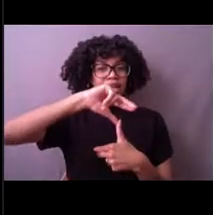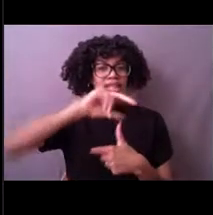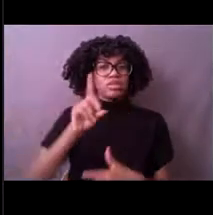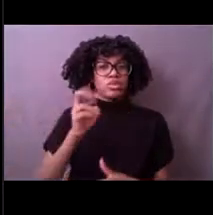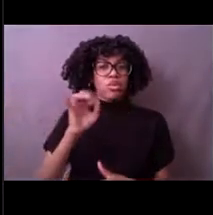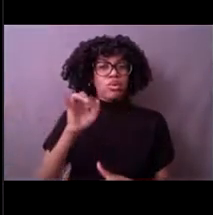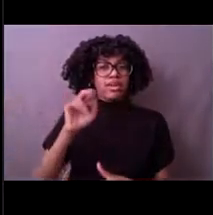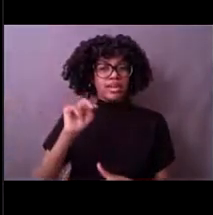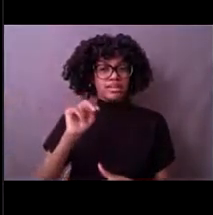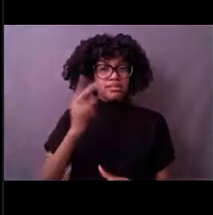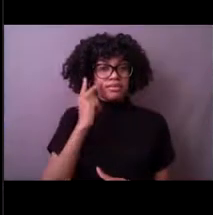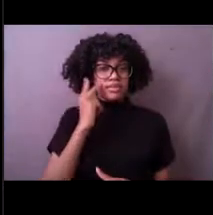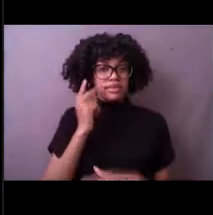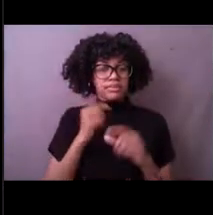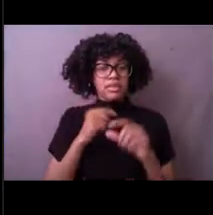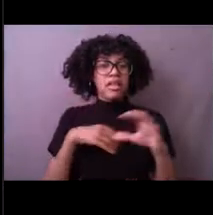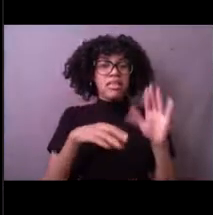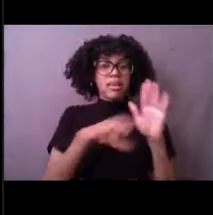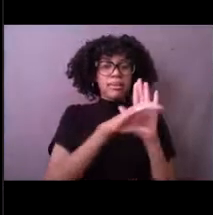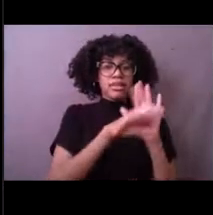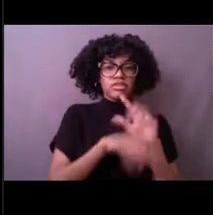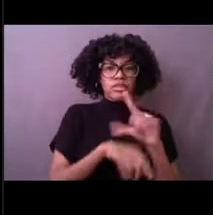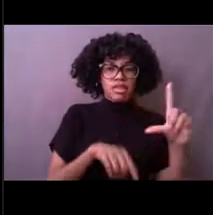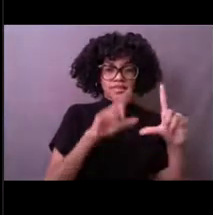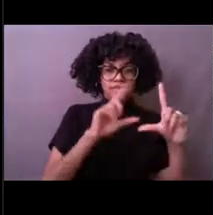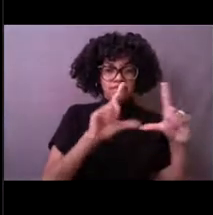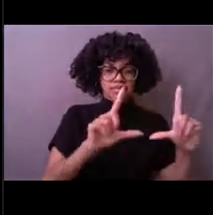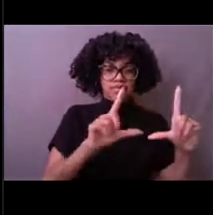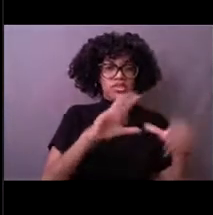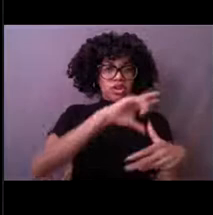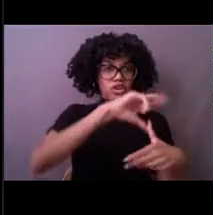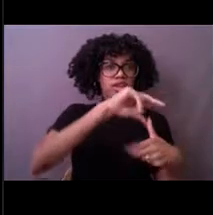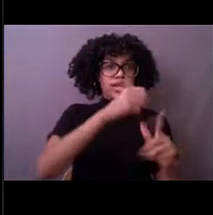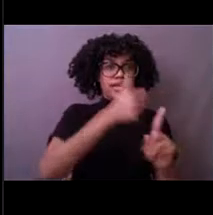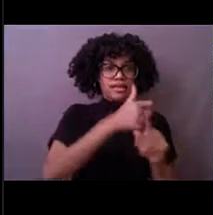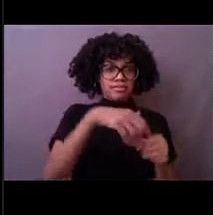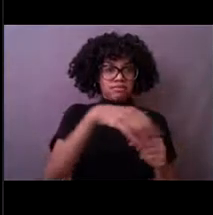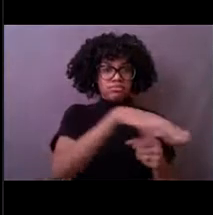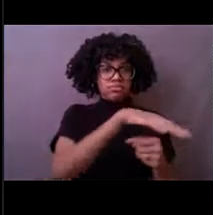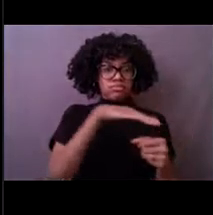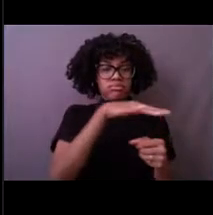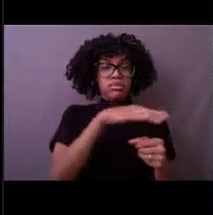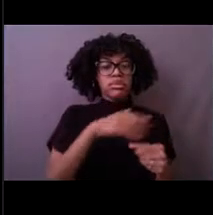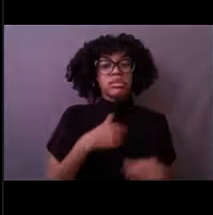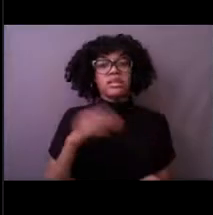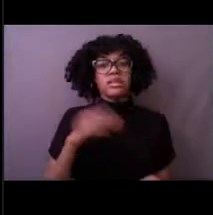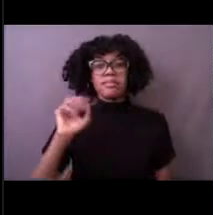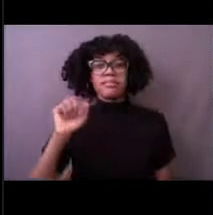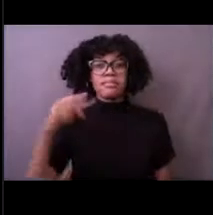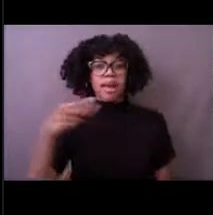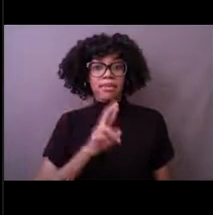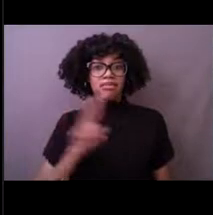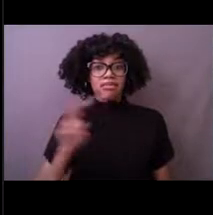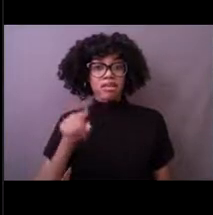And what you see on the map is the winds and how far out those go from the center.